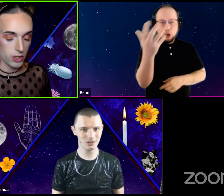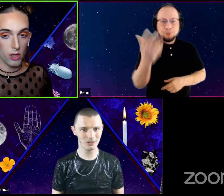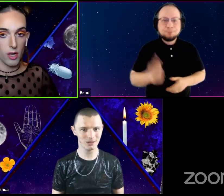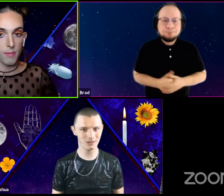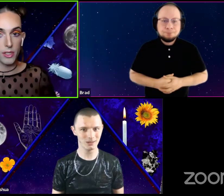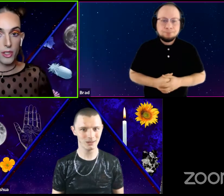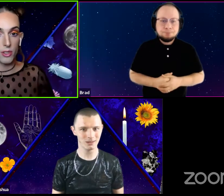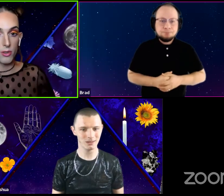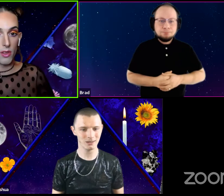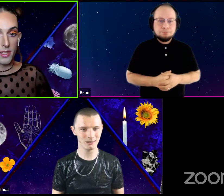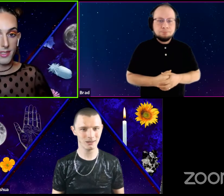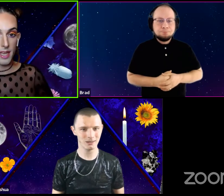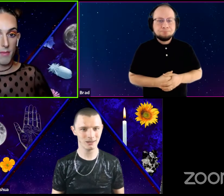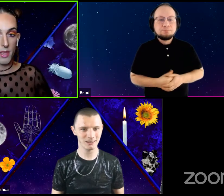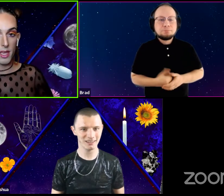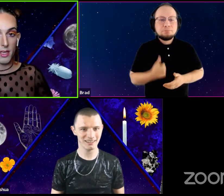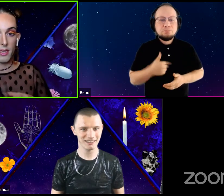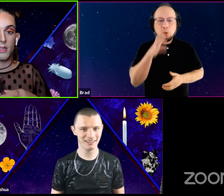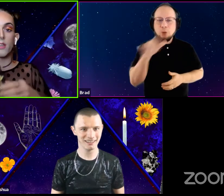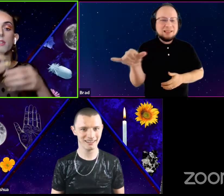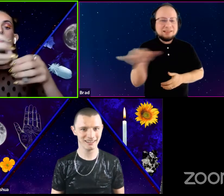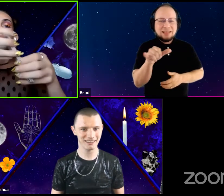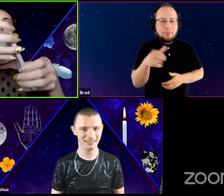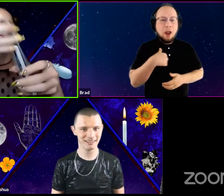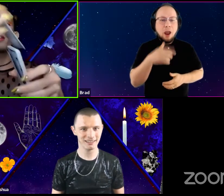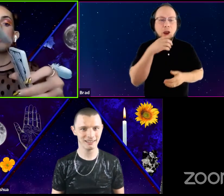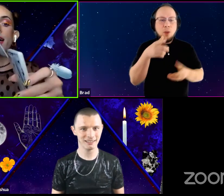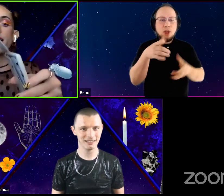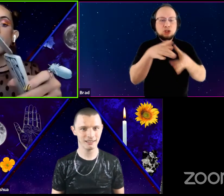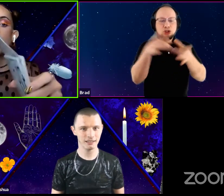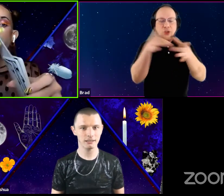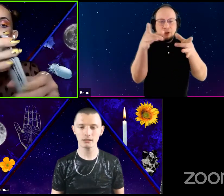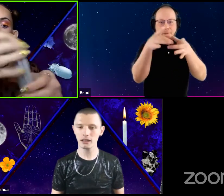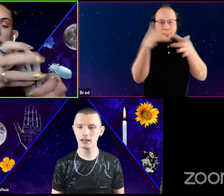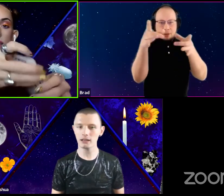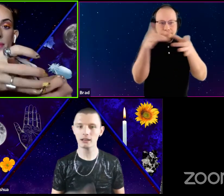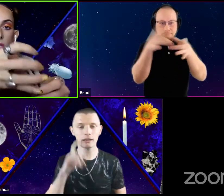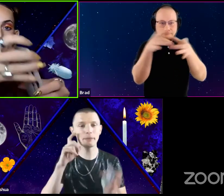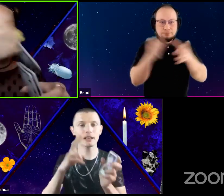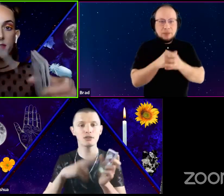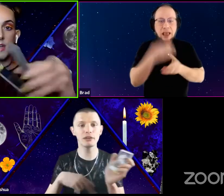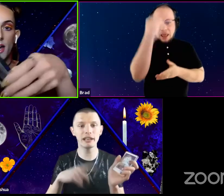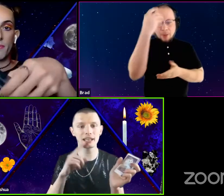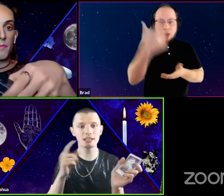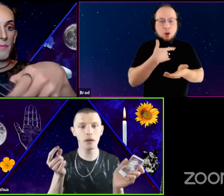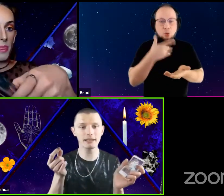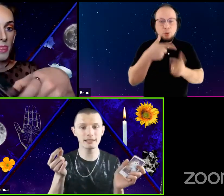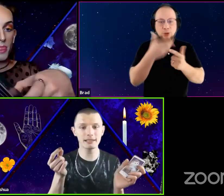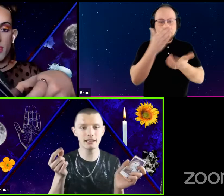So I'm going to do the same thing. Just cutting the deck. Okay. Because is reading is what?